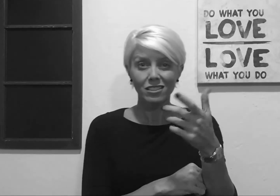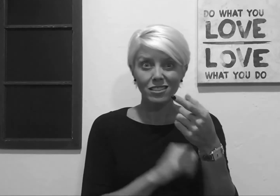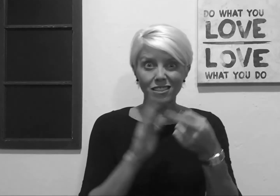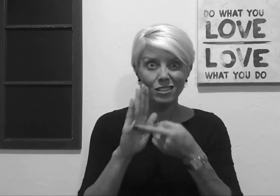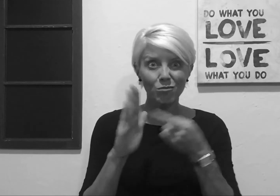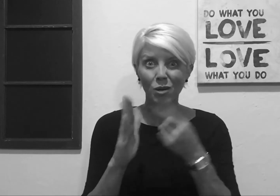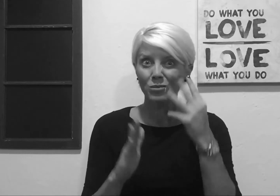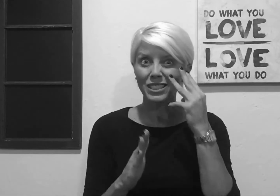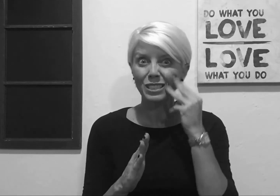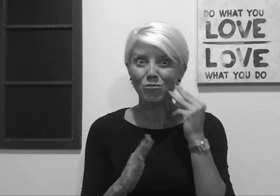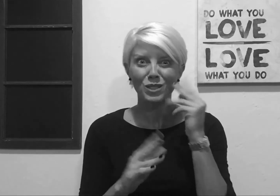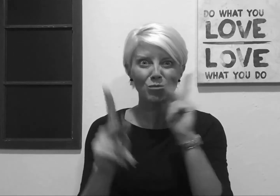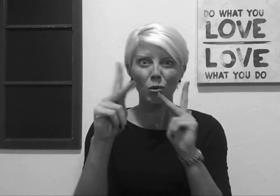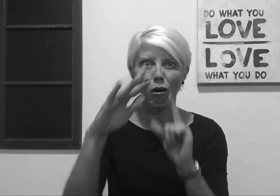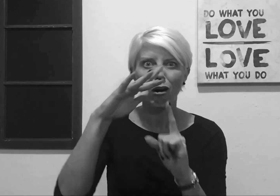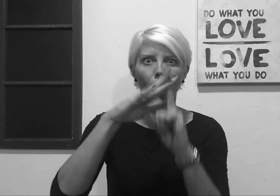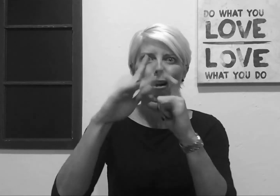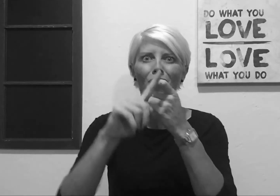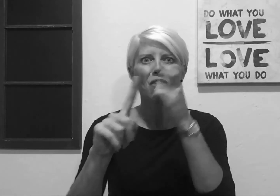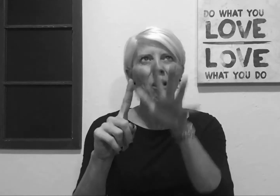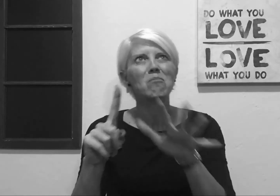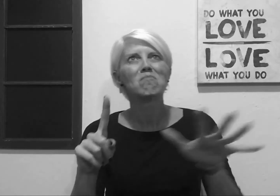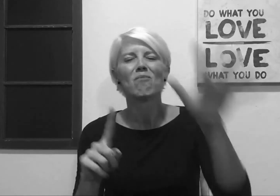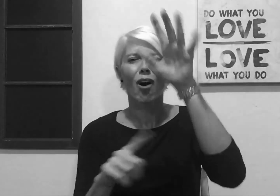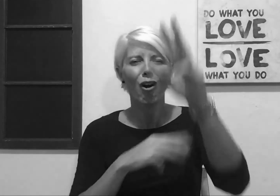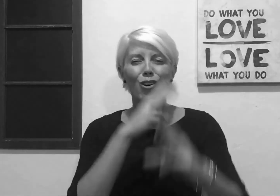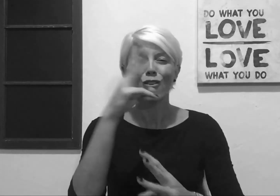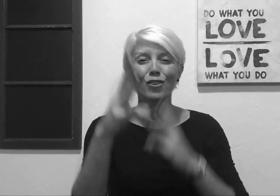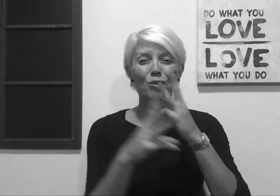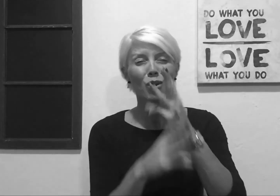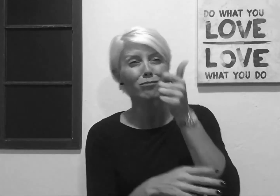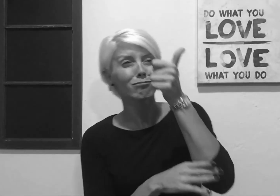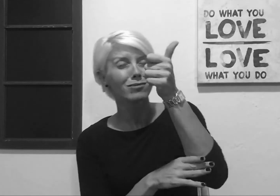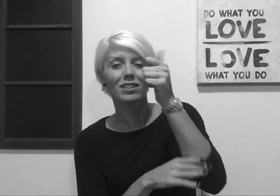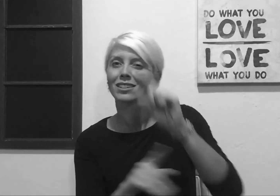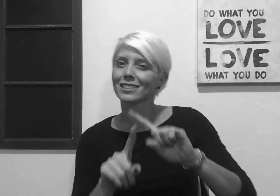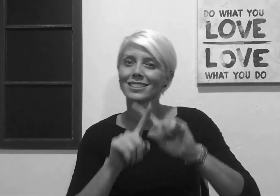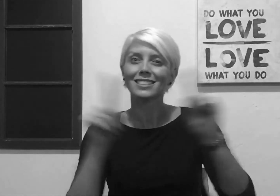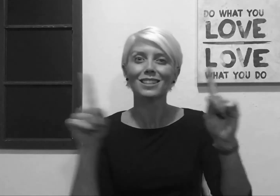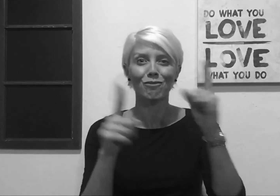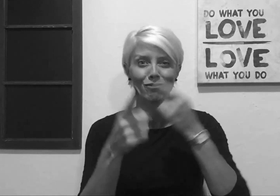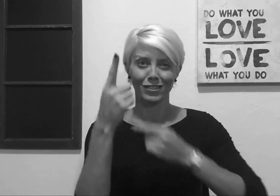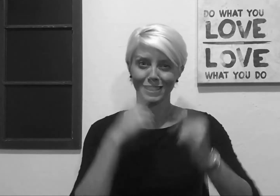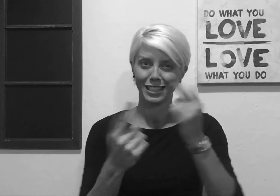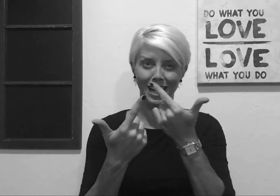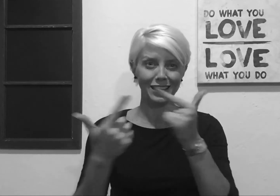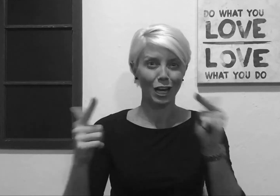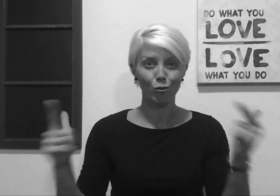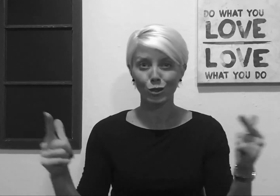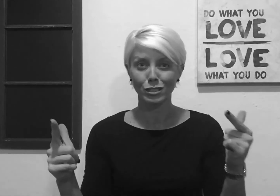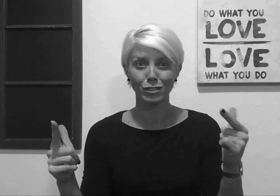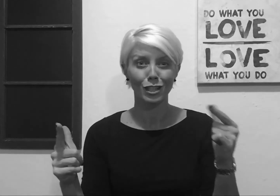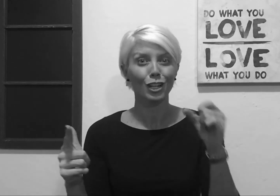Sometimes people arrive from all over the world who use a different sign language,